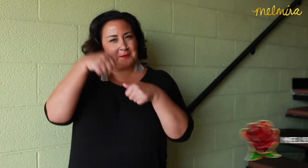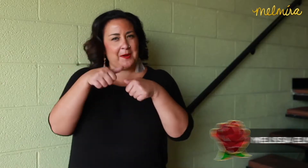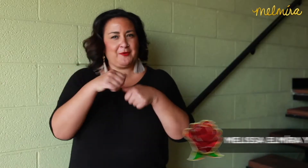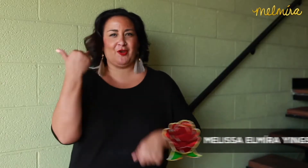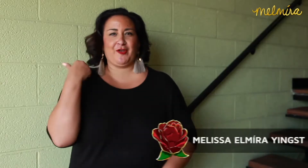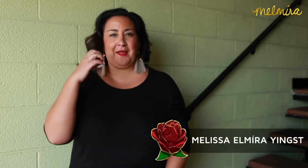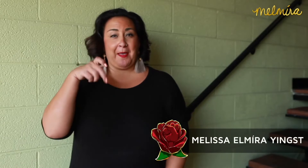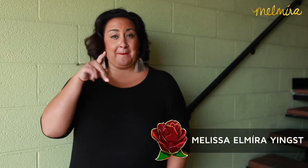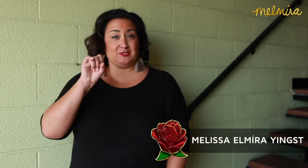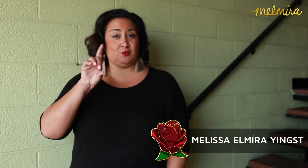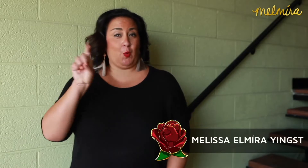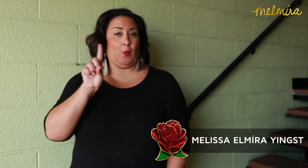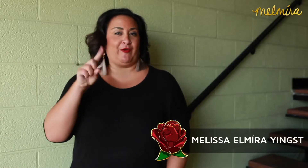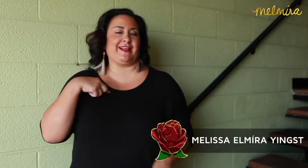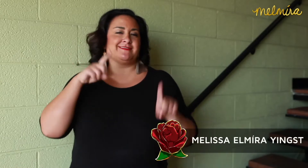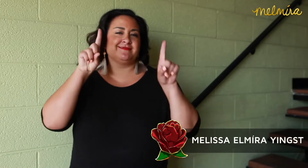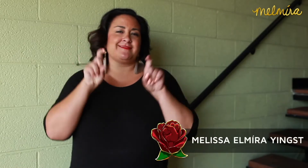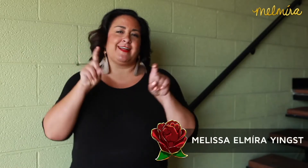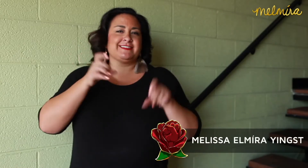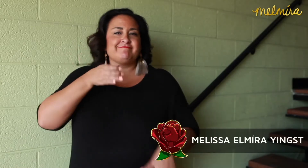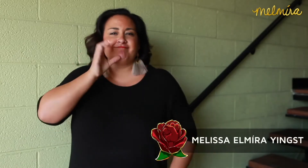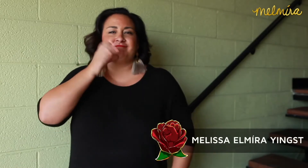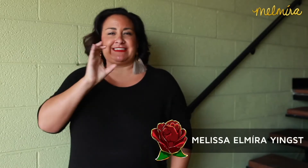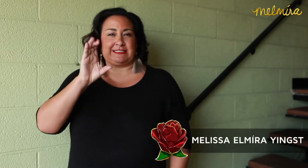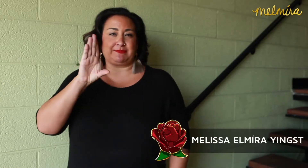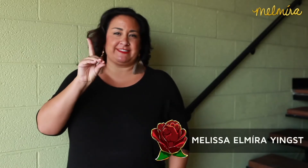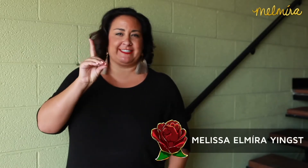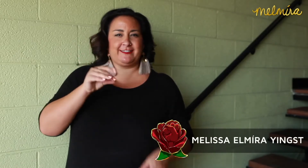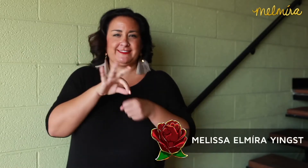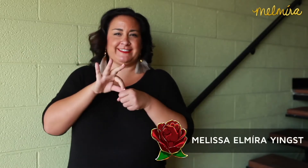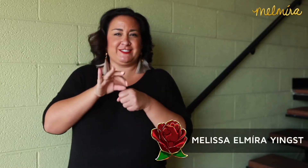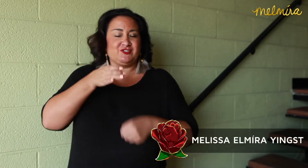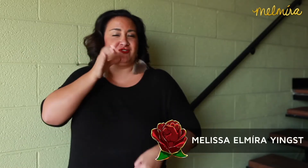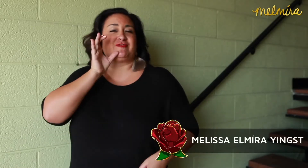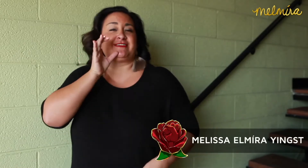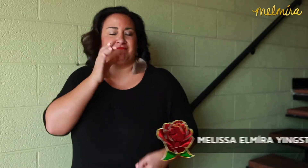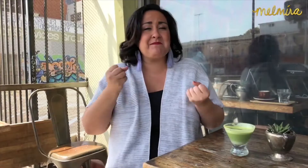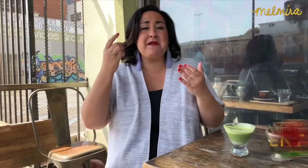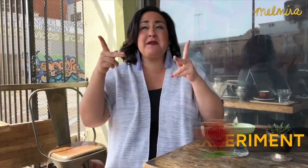Remember in an earlier episode when I tested that CBD tea?